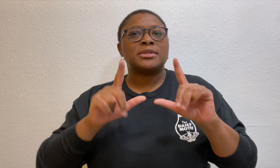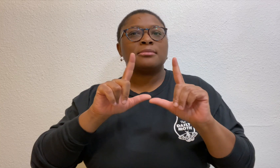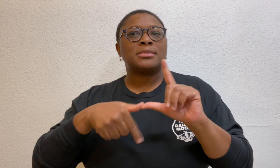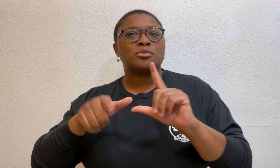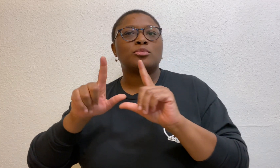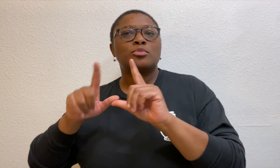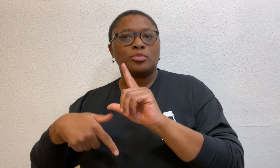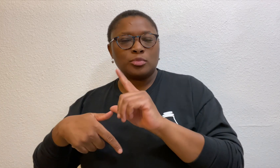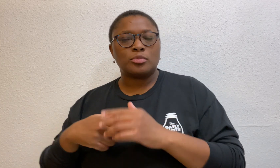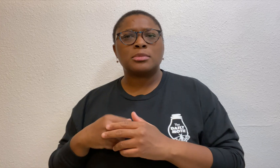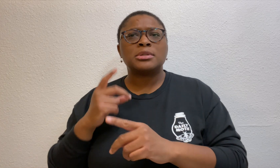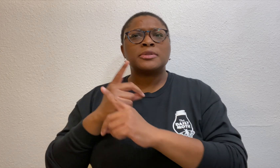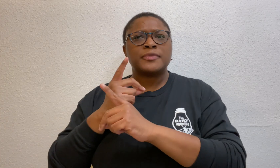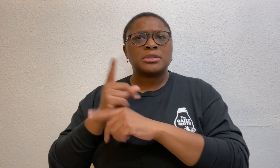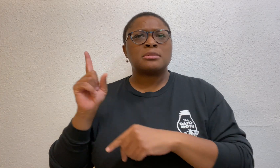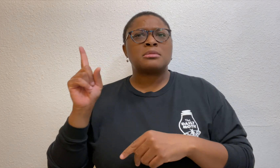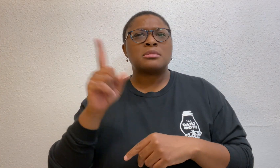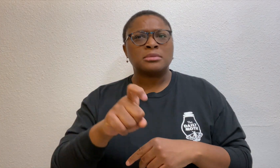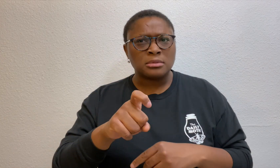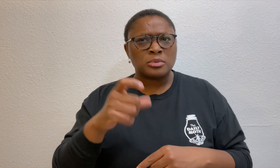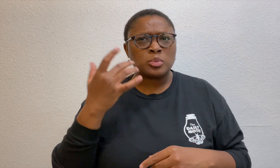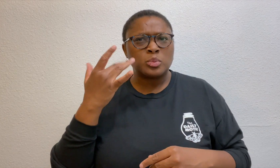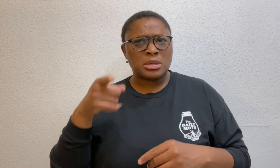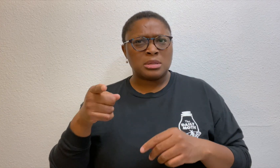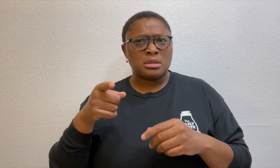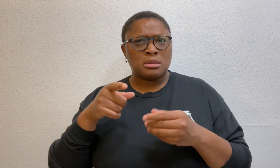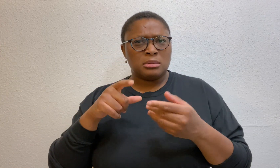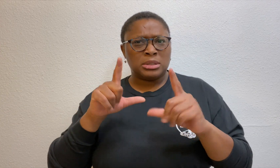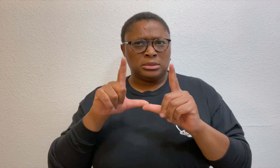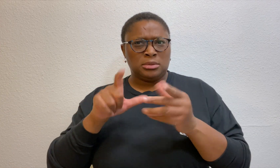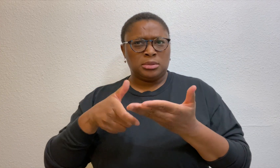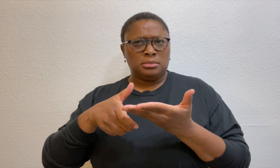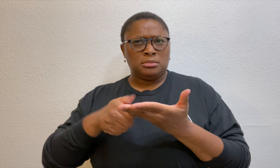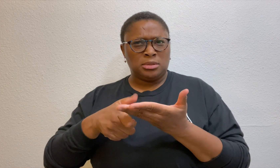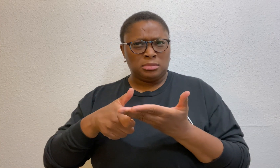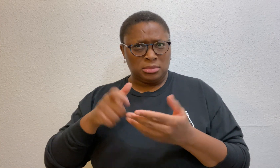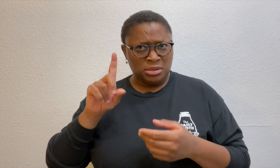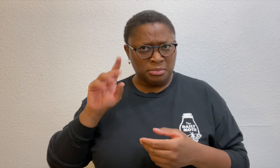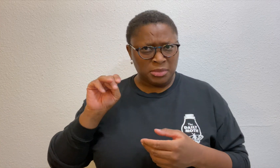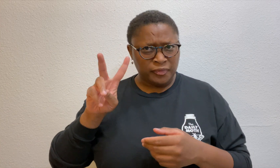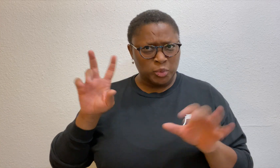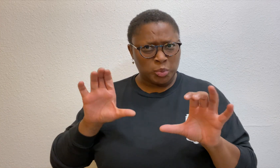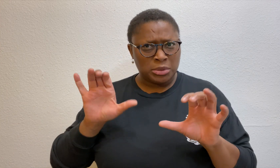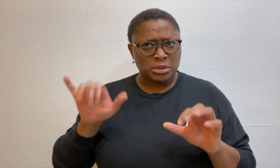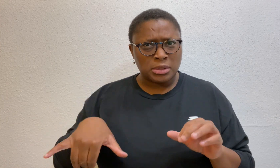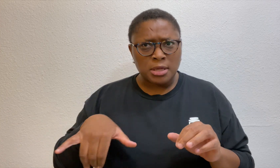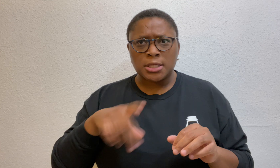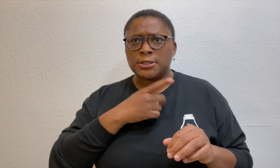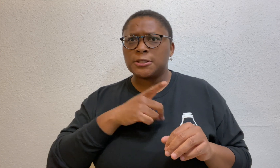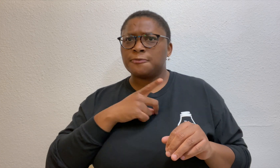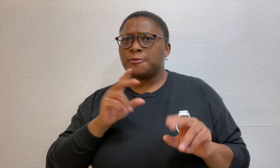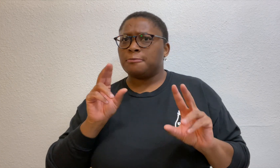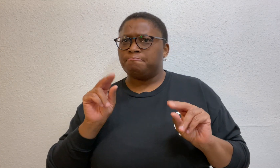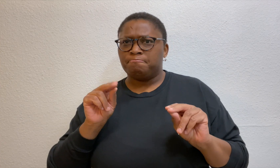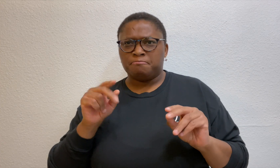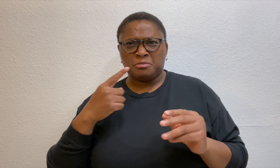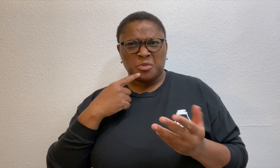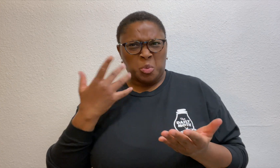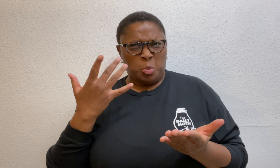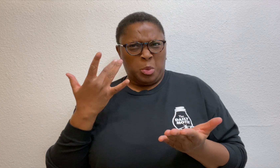both were expired. The defense attorney asked why a license had a hole punched through it and whether the DMV did this. The detective said he didn’t.